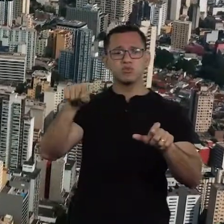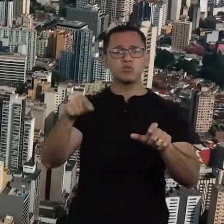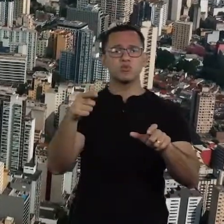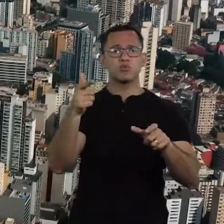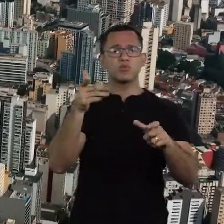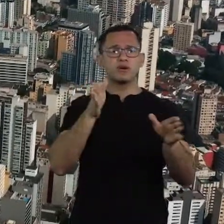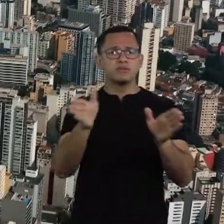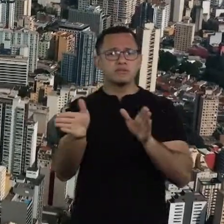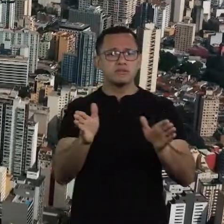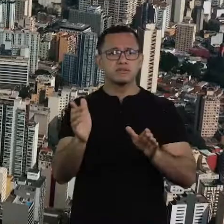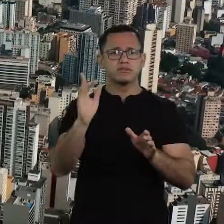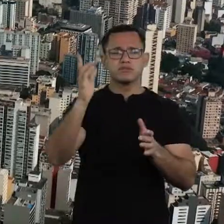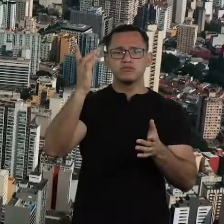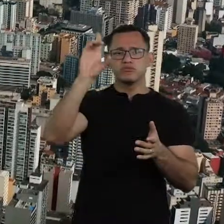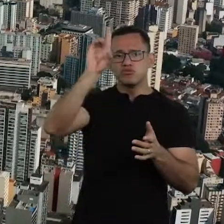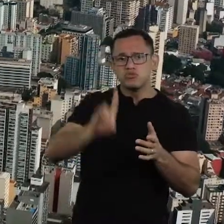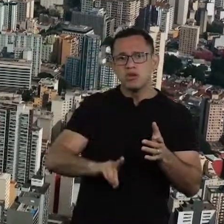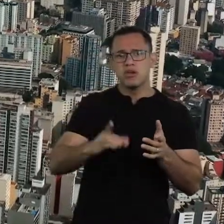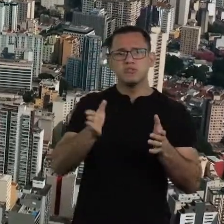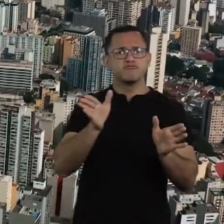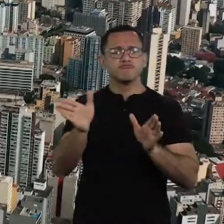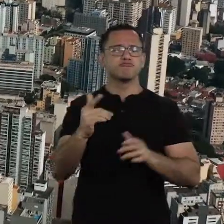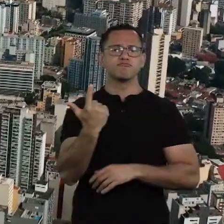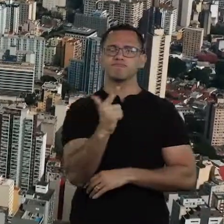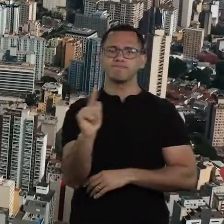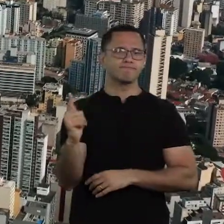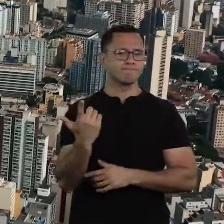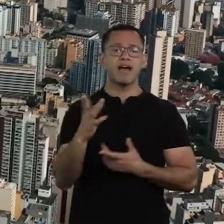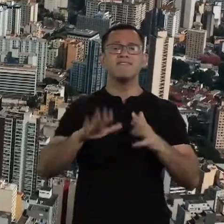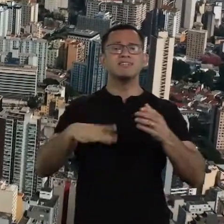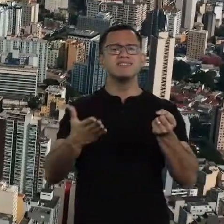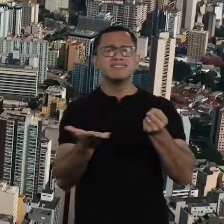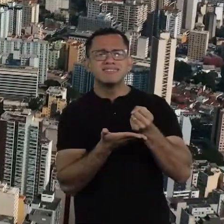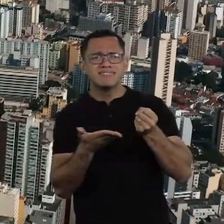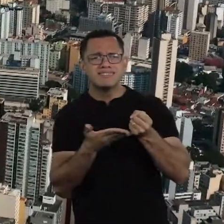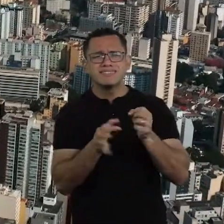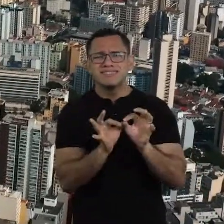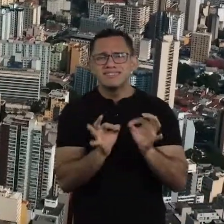in Brazil have no access to basic rights.